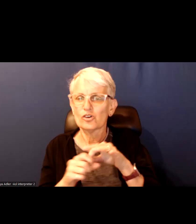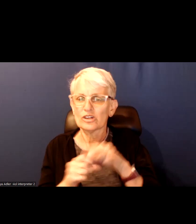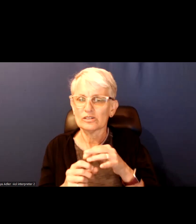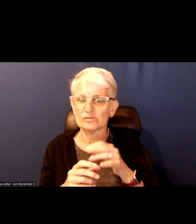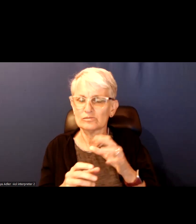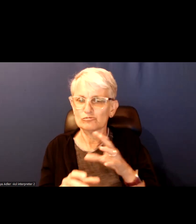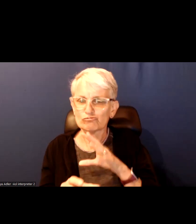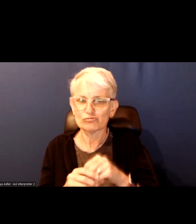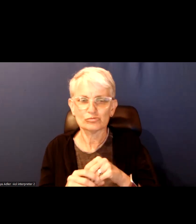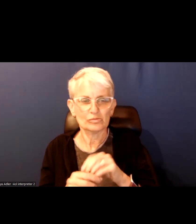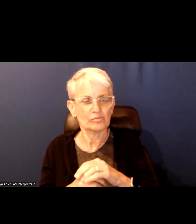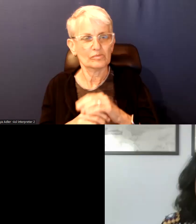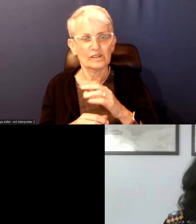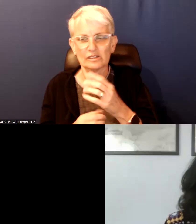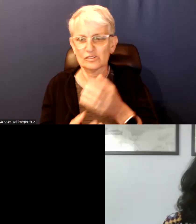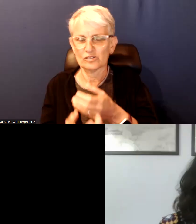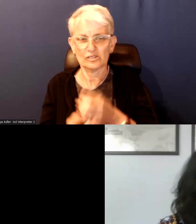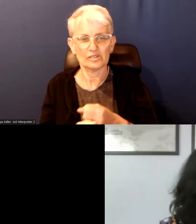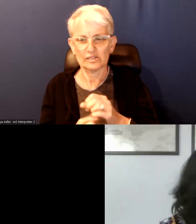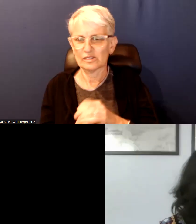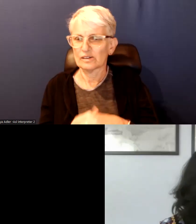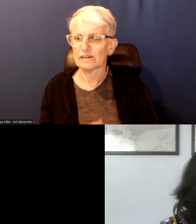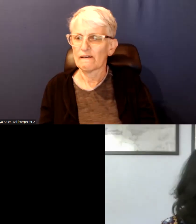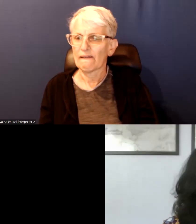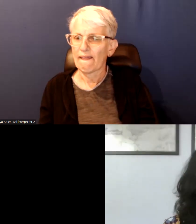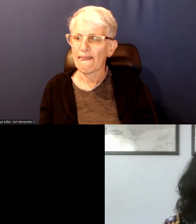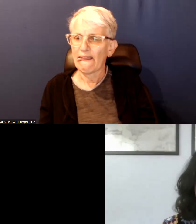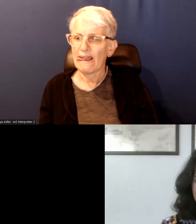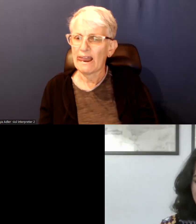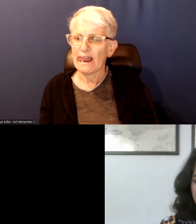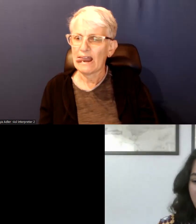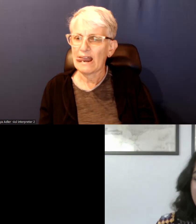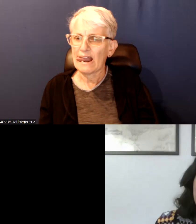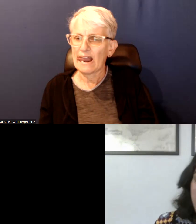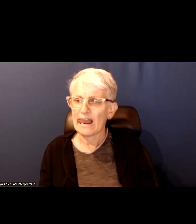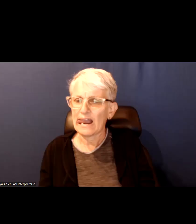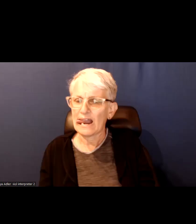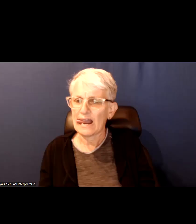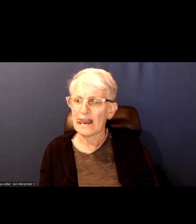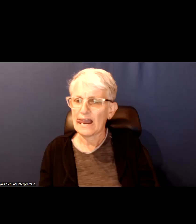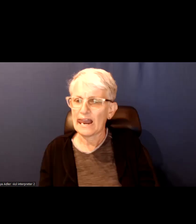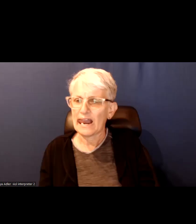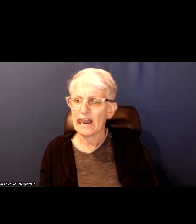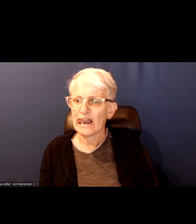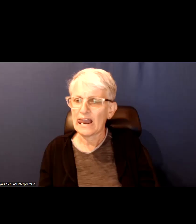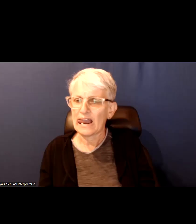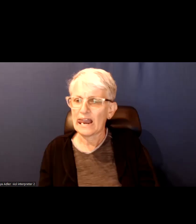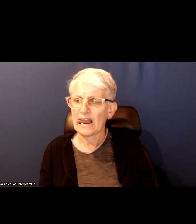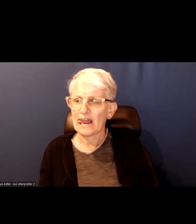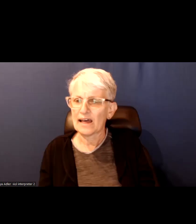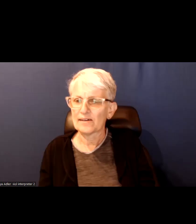I struggle a little bit with what the right answer would be.